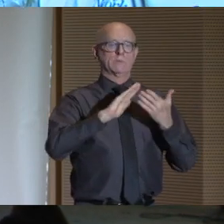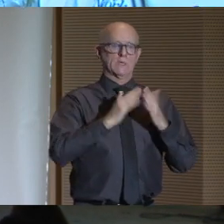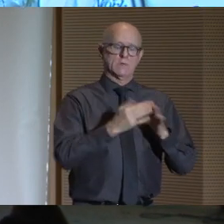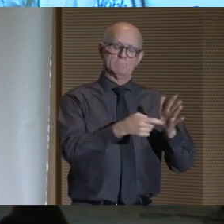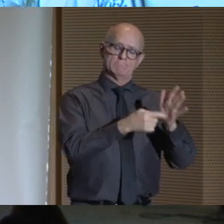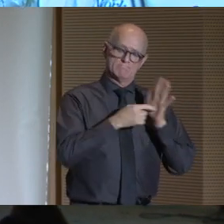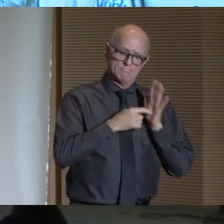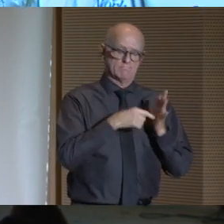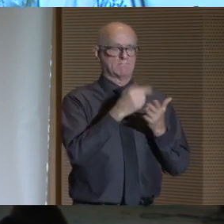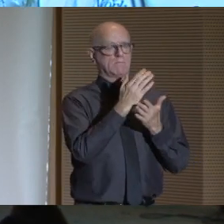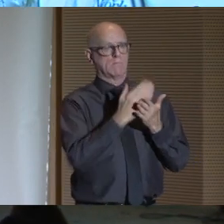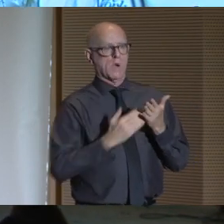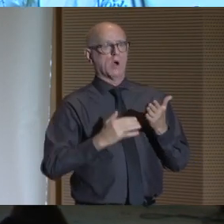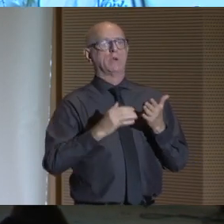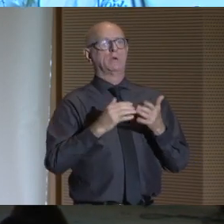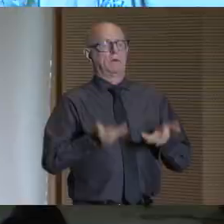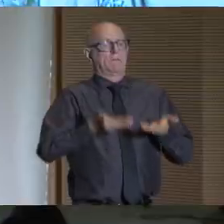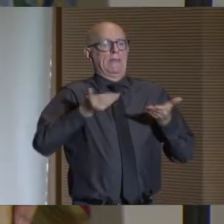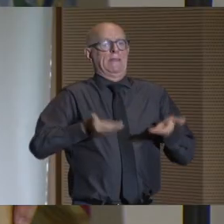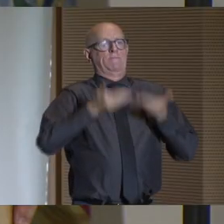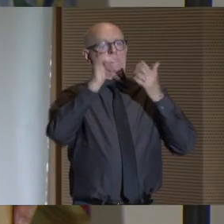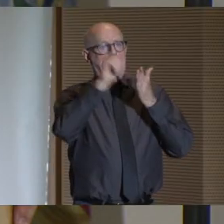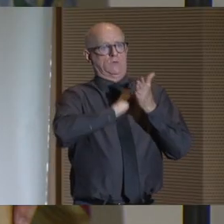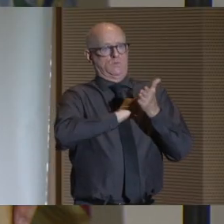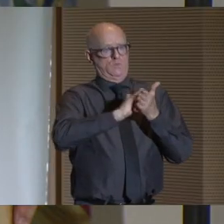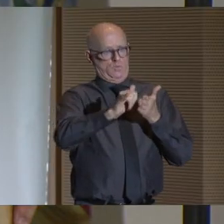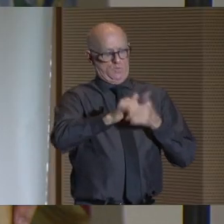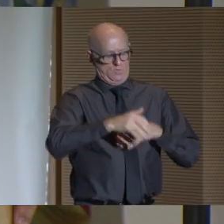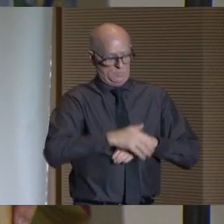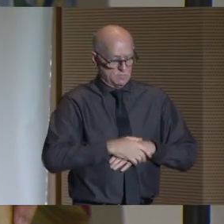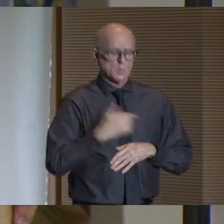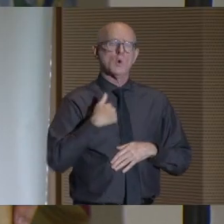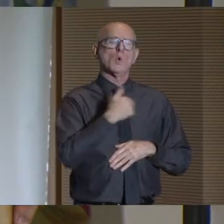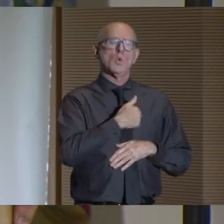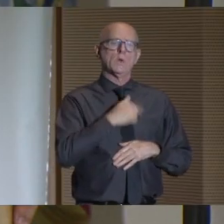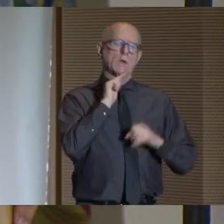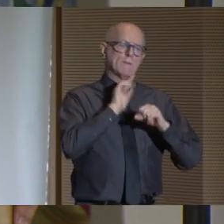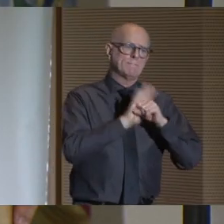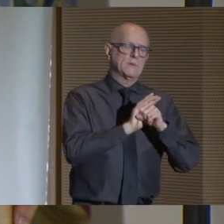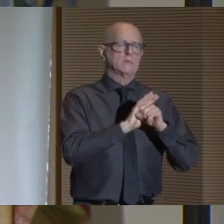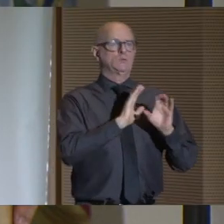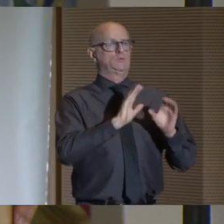CUNY will be an indispensable part of lifting New York.